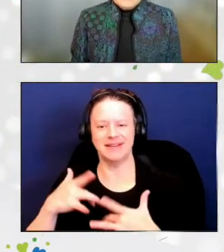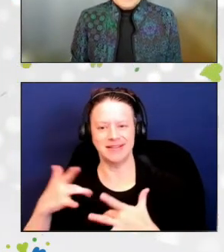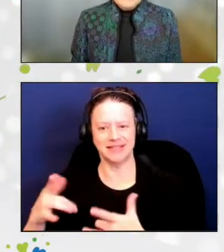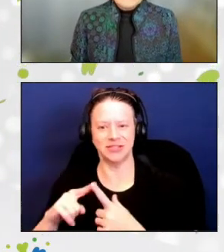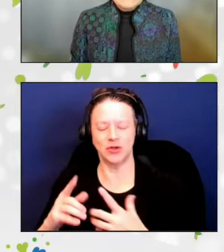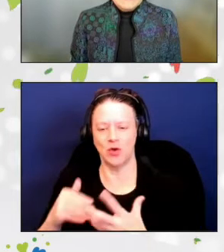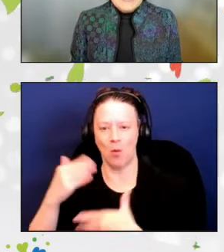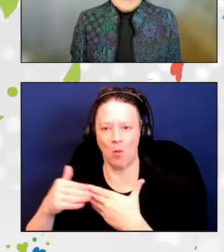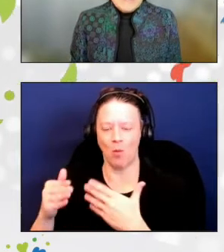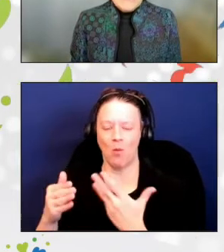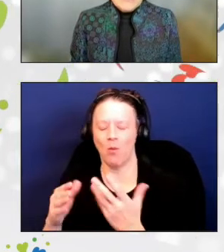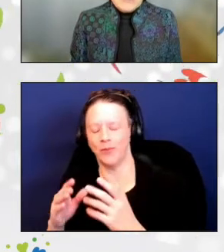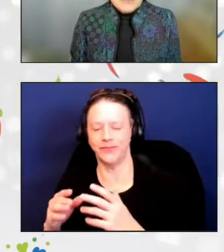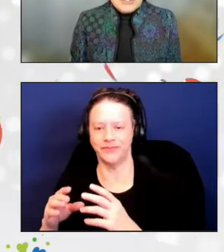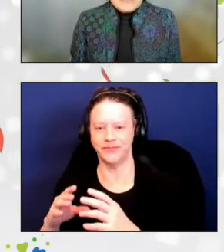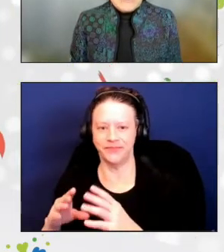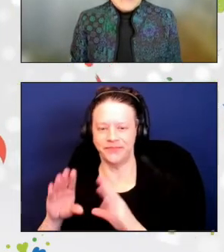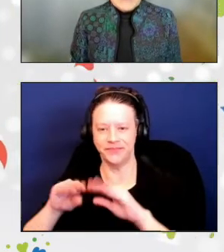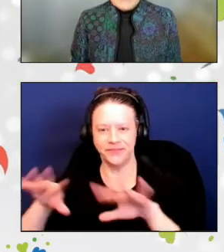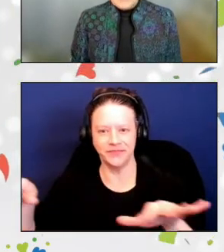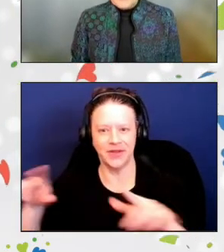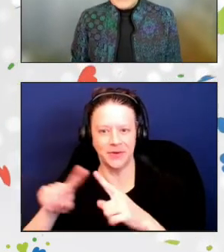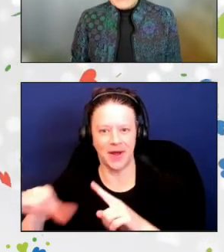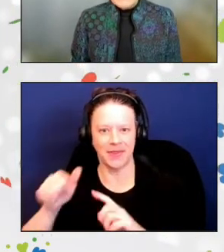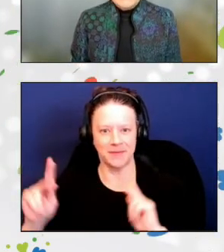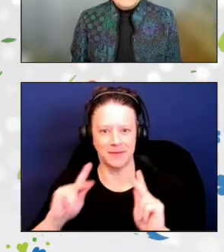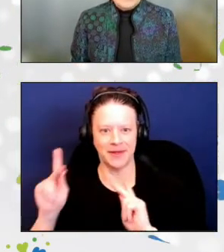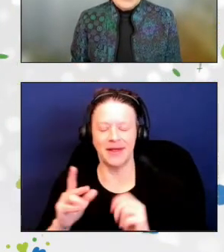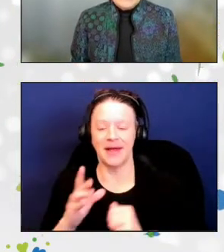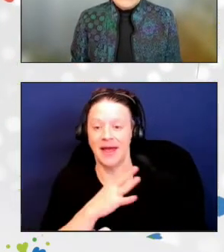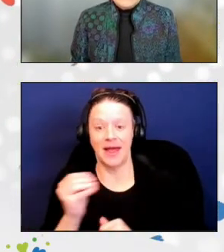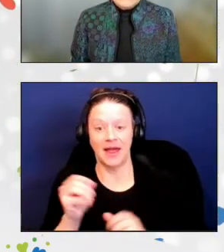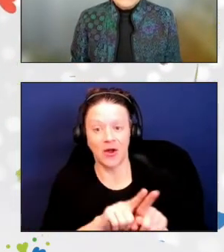implementing innovative solutions to meet unprecedented community need.